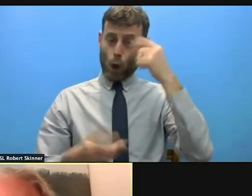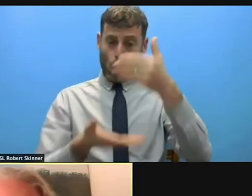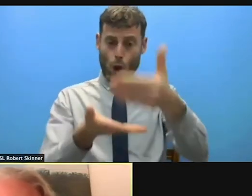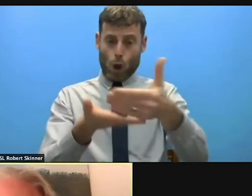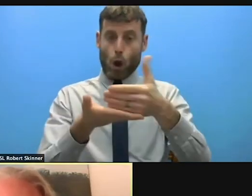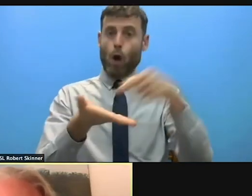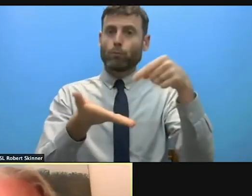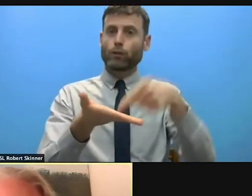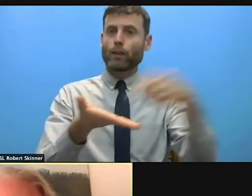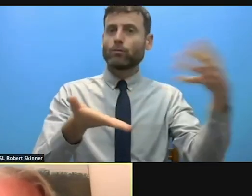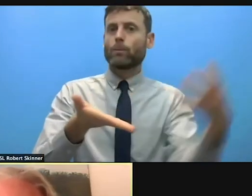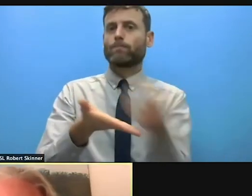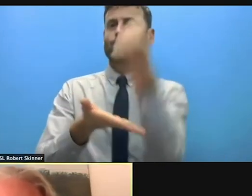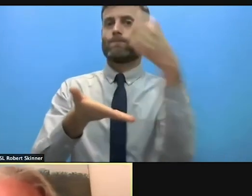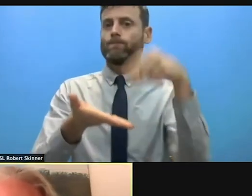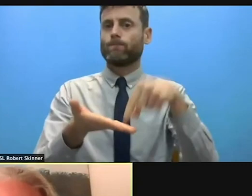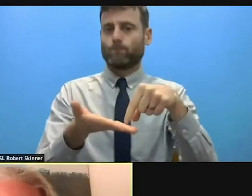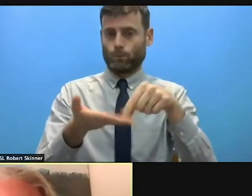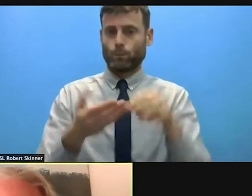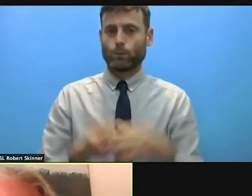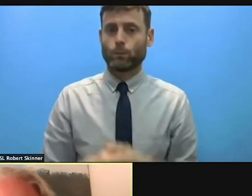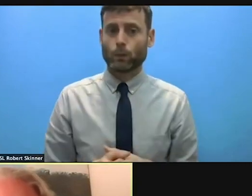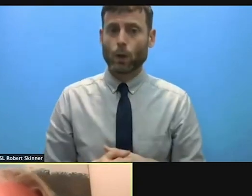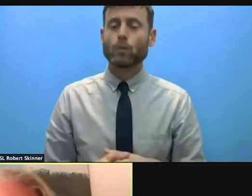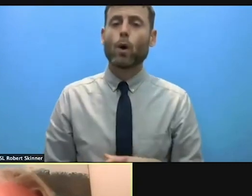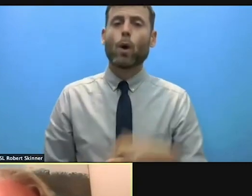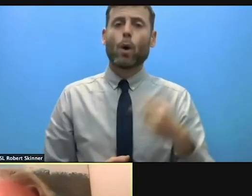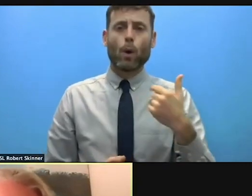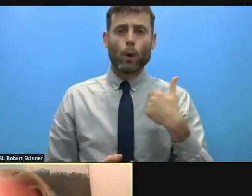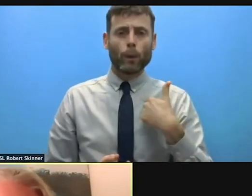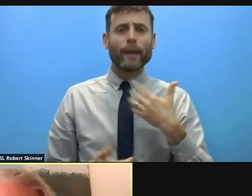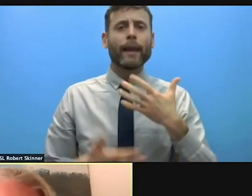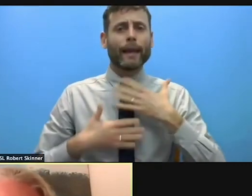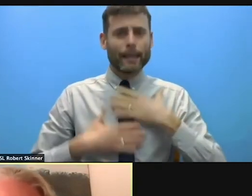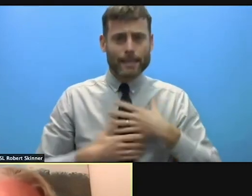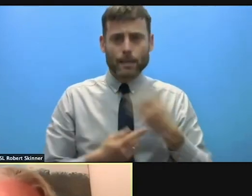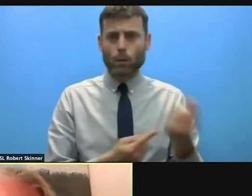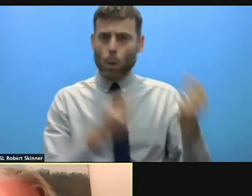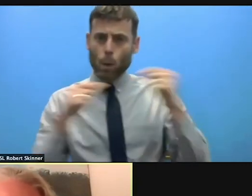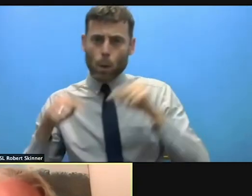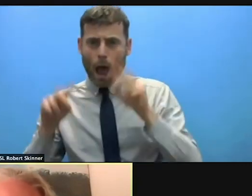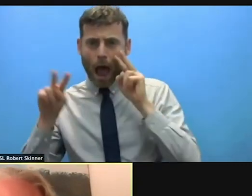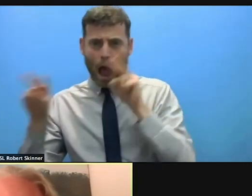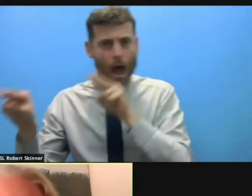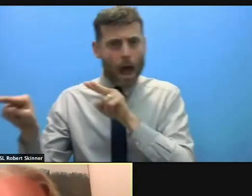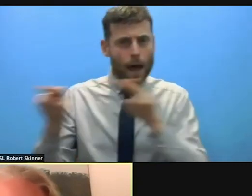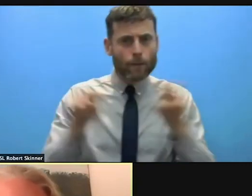context specific protection analysis to better actually understanding the risks. Those best